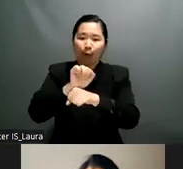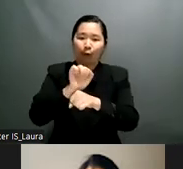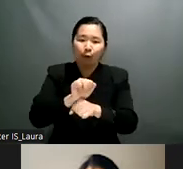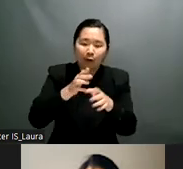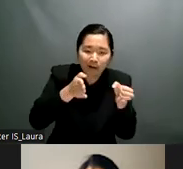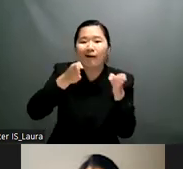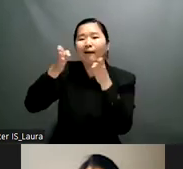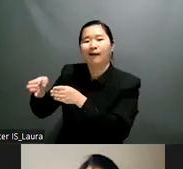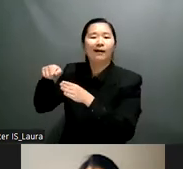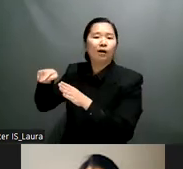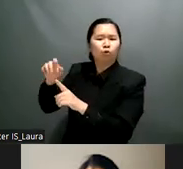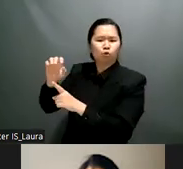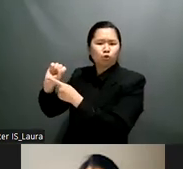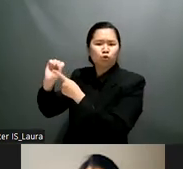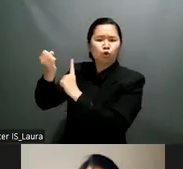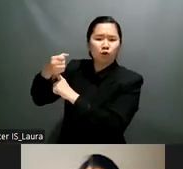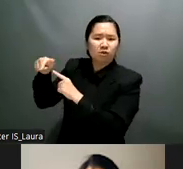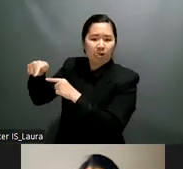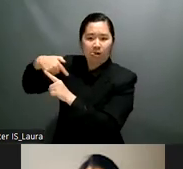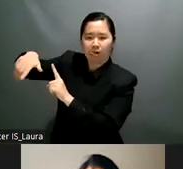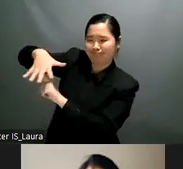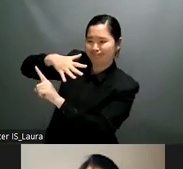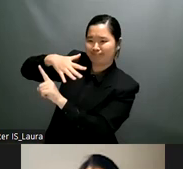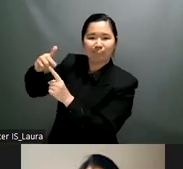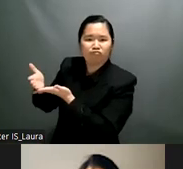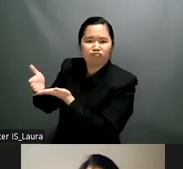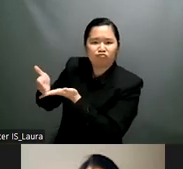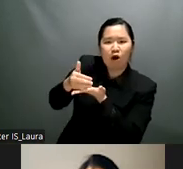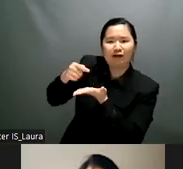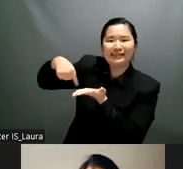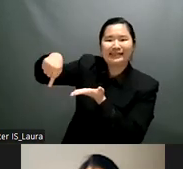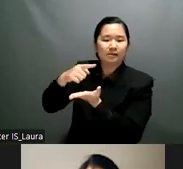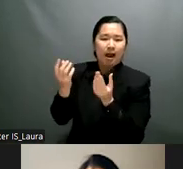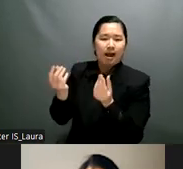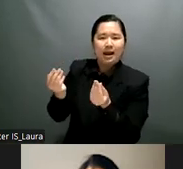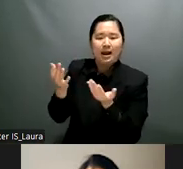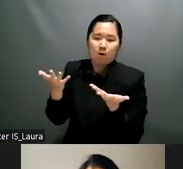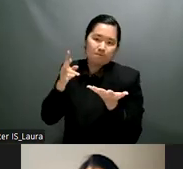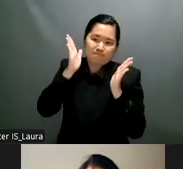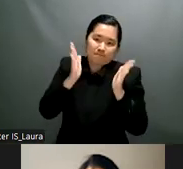presenters spoke about the digital divide that exists between different geographical regions that